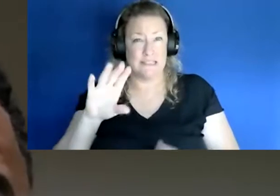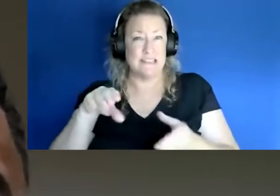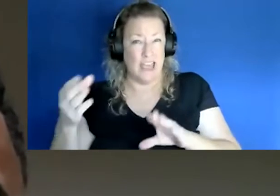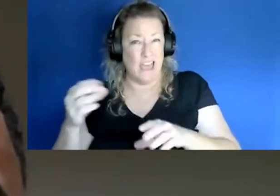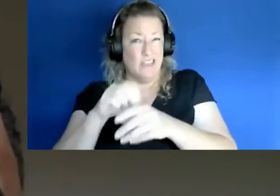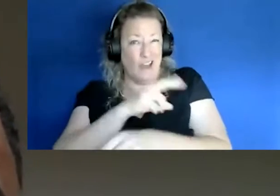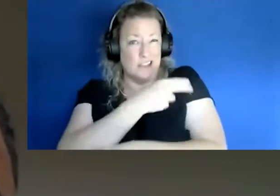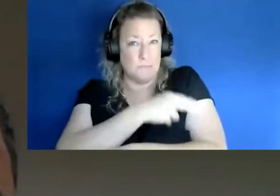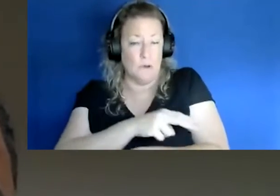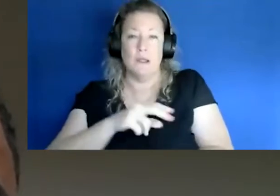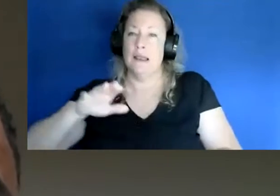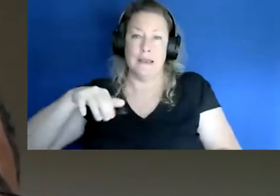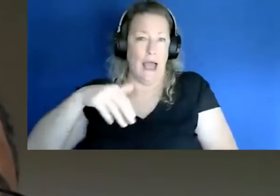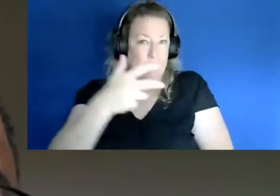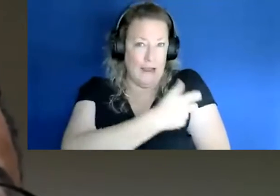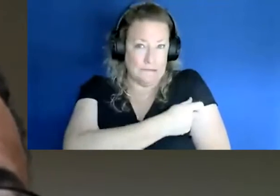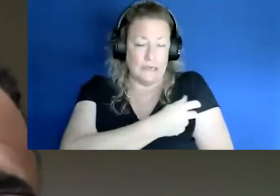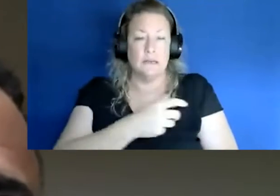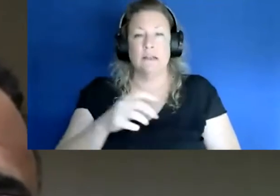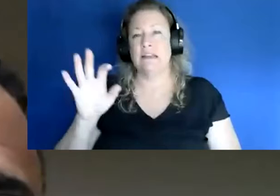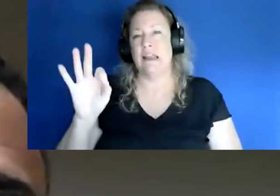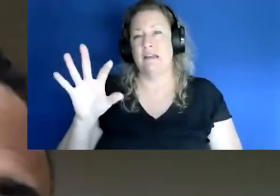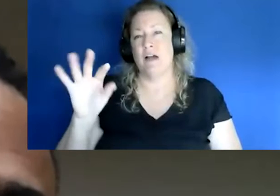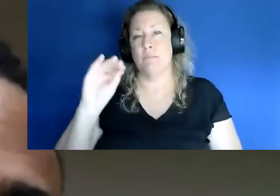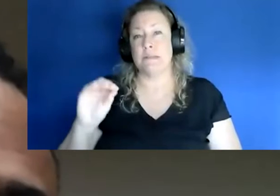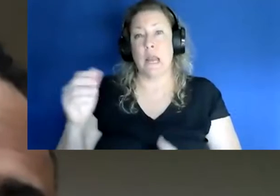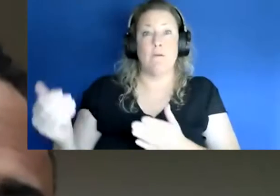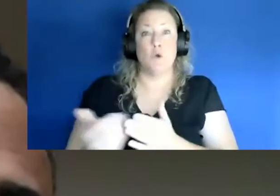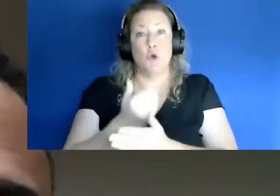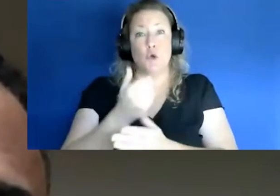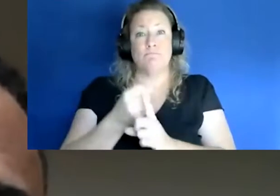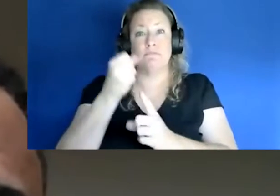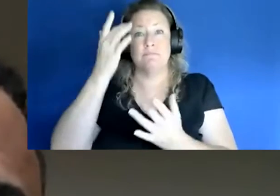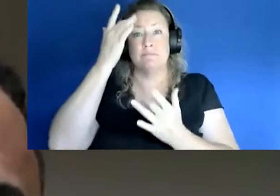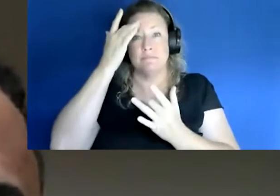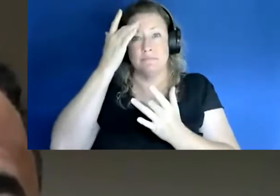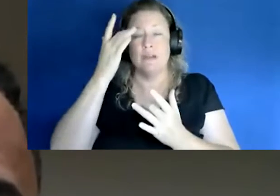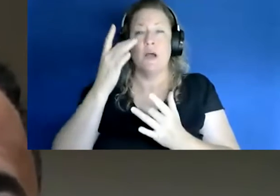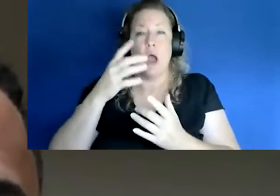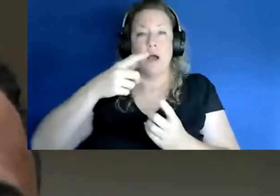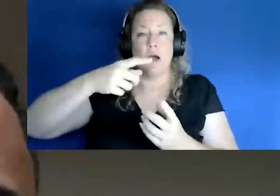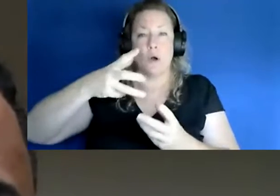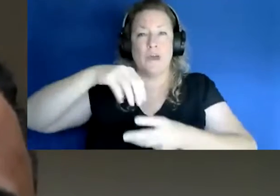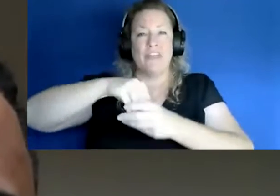unvaccinated and then roughly 95 percent of new infections are also in unvaccinated people.